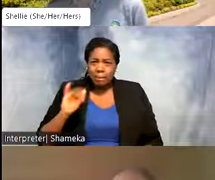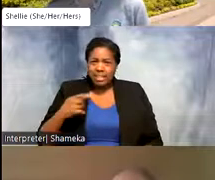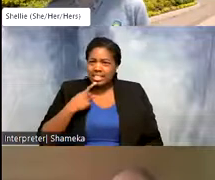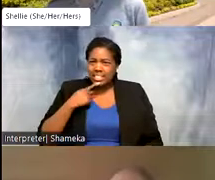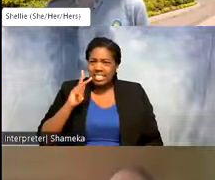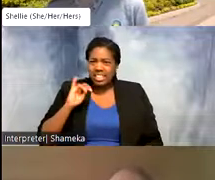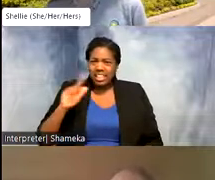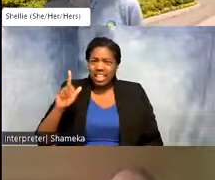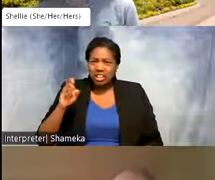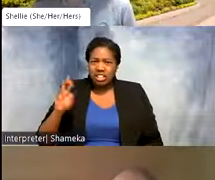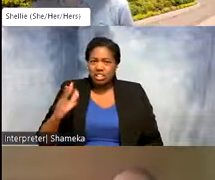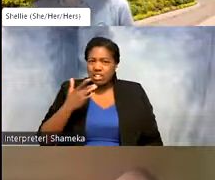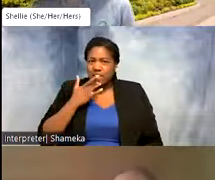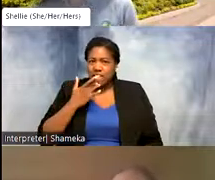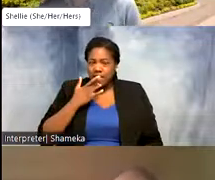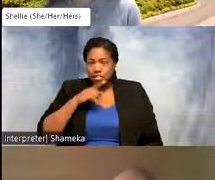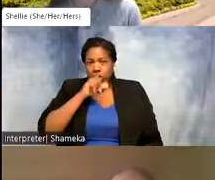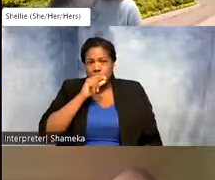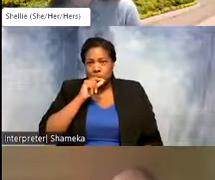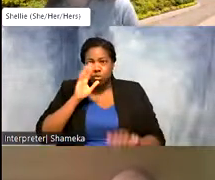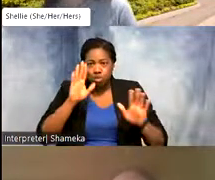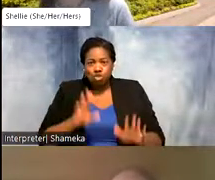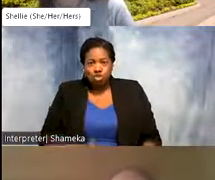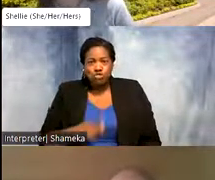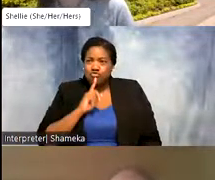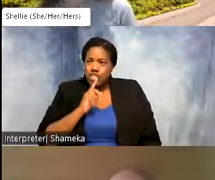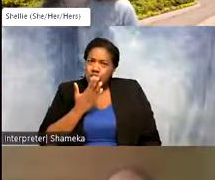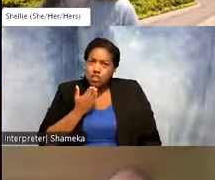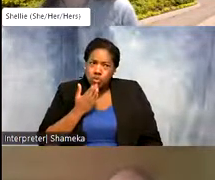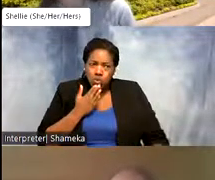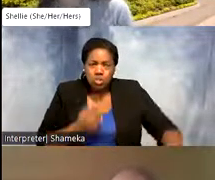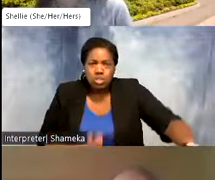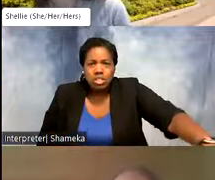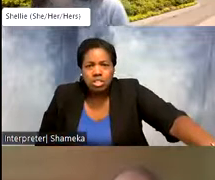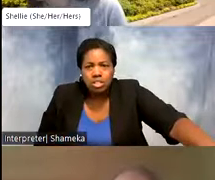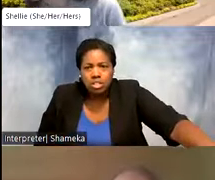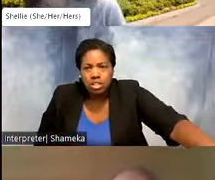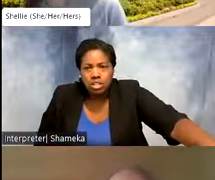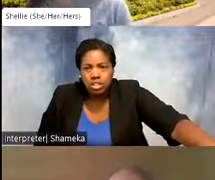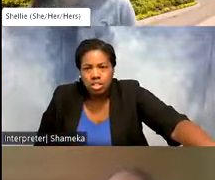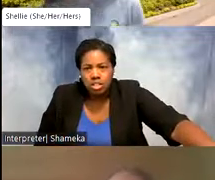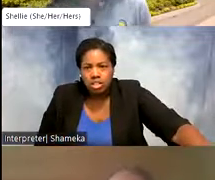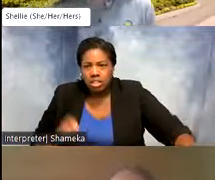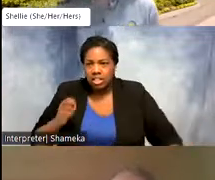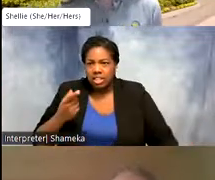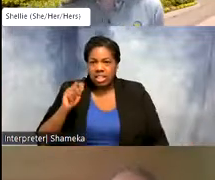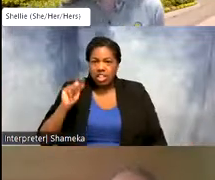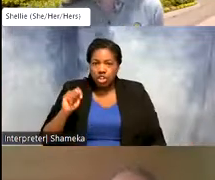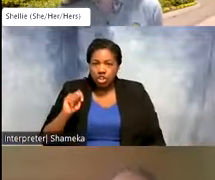favorite bird. That's great, they are so cute. Oh someone said egret, ibis, and heron. Absolutely.